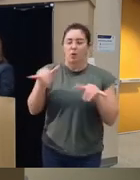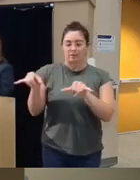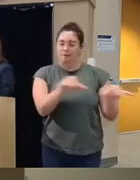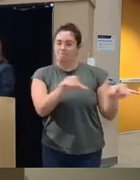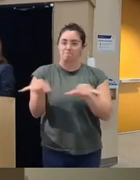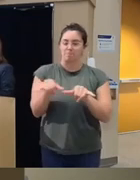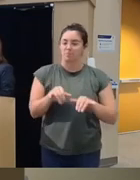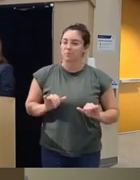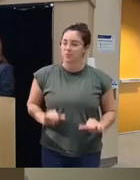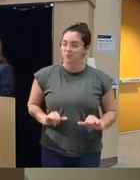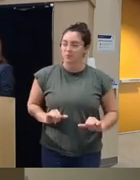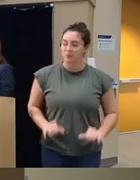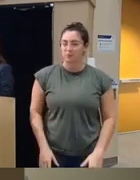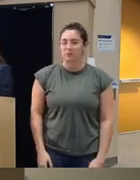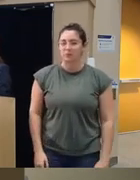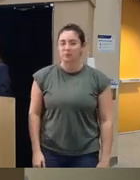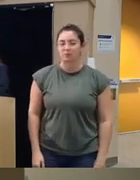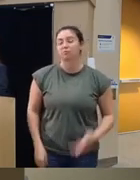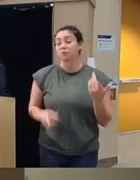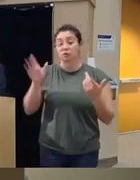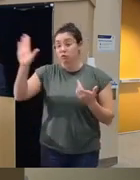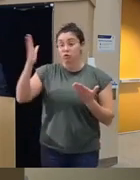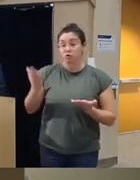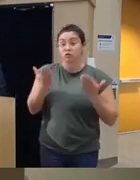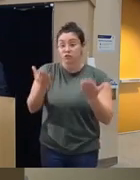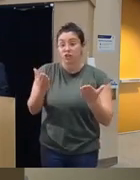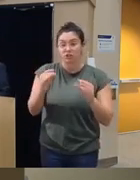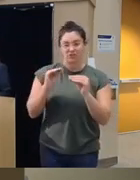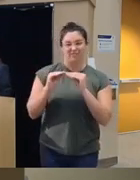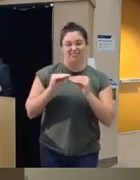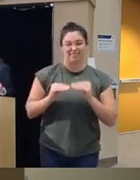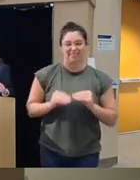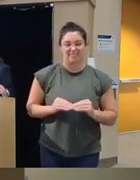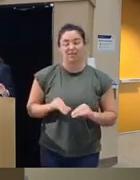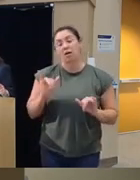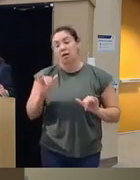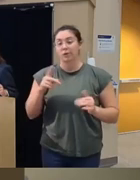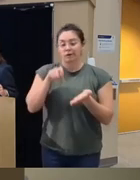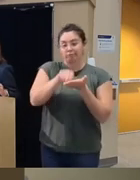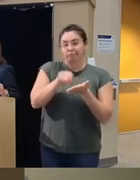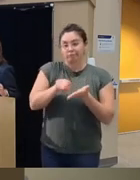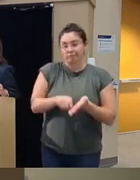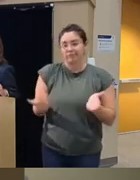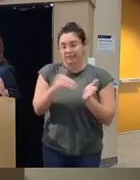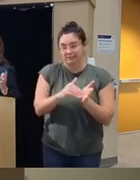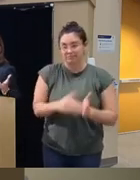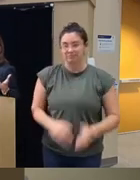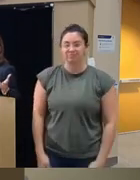so please our suggestion is to like like edit that up a little bit and I was like okay uh so